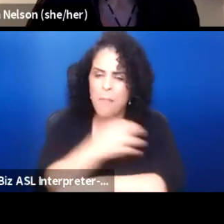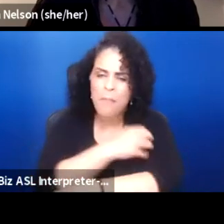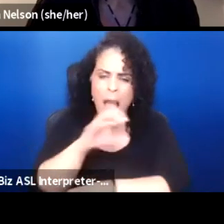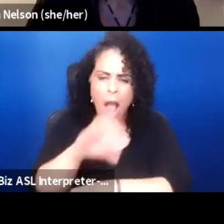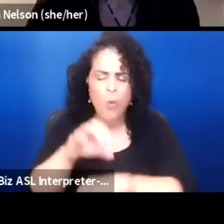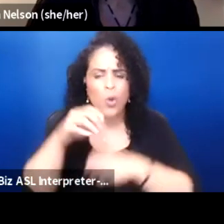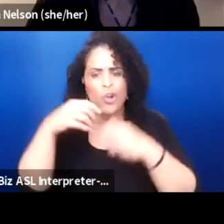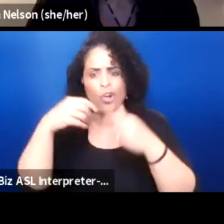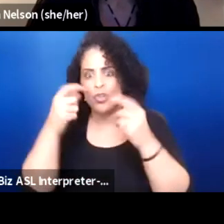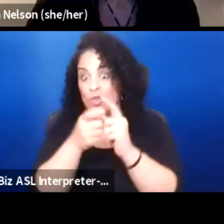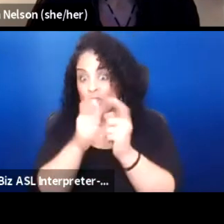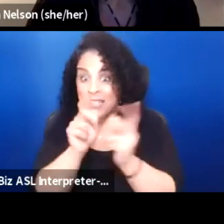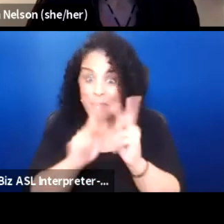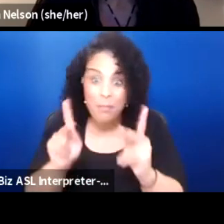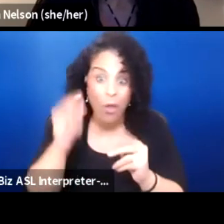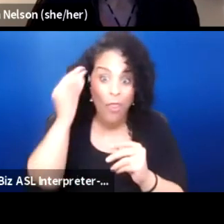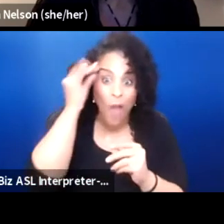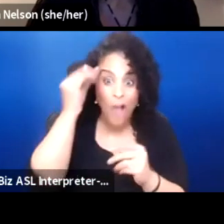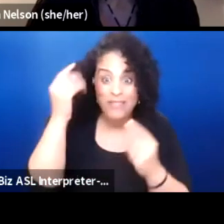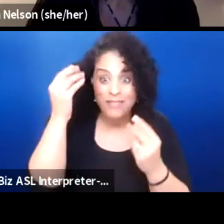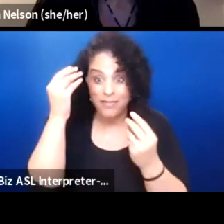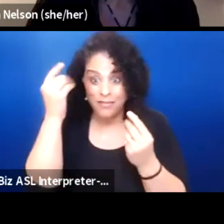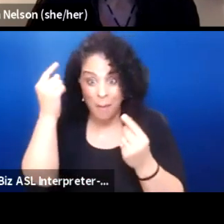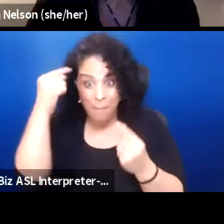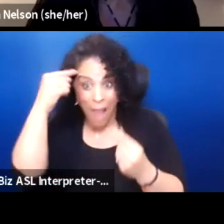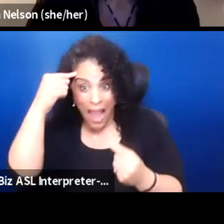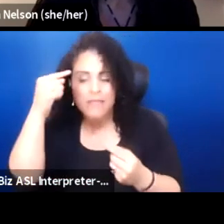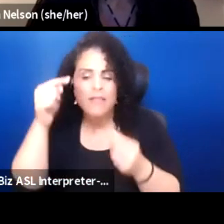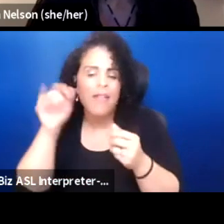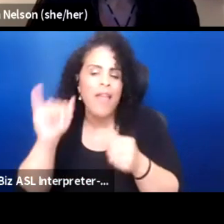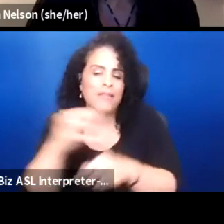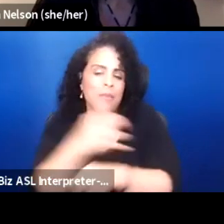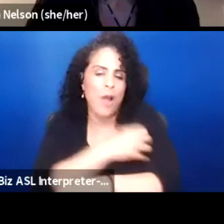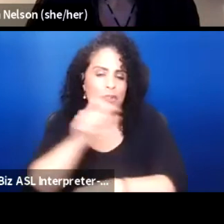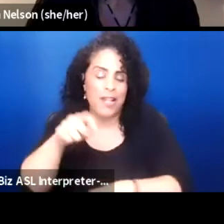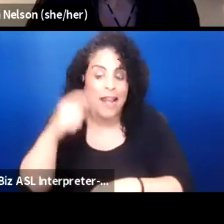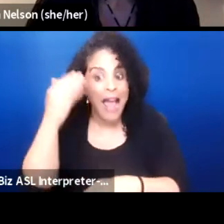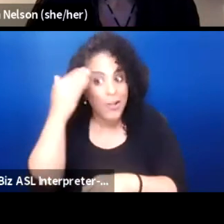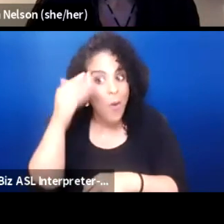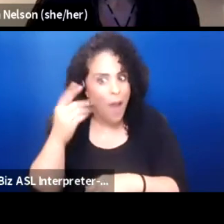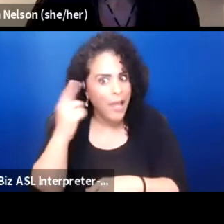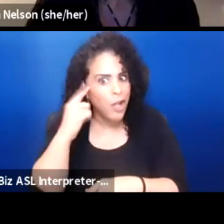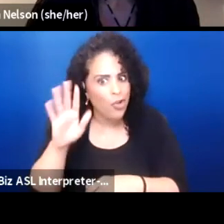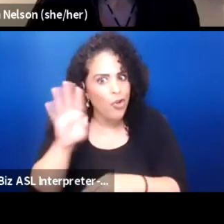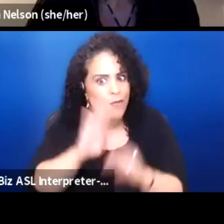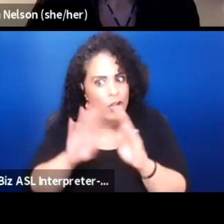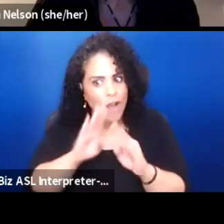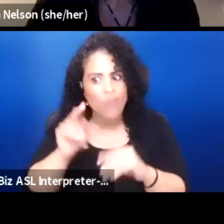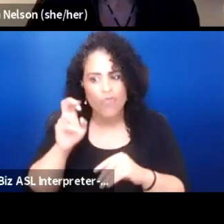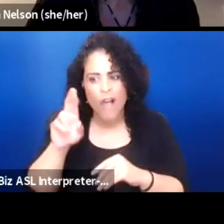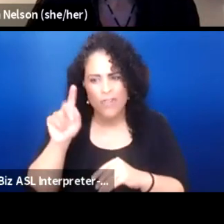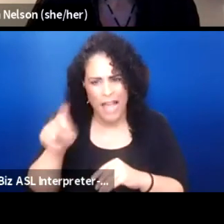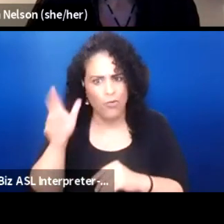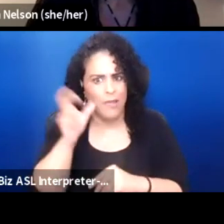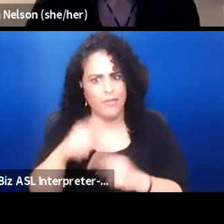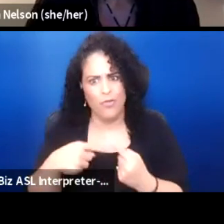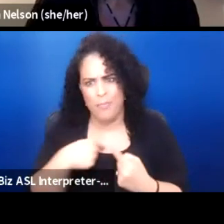That is the power that is needed right now. So I totally hear your frustration, believe me. Rogers had to listen to me tearing my hair out